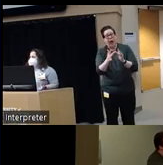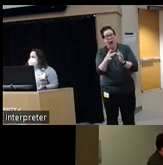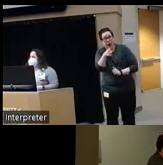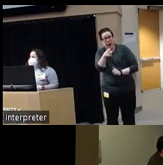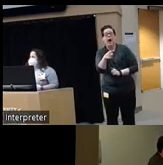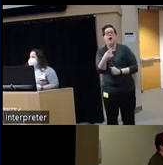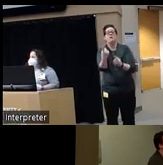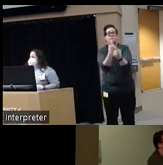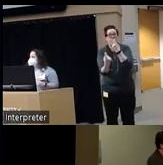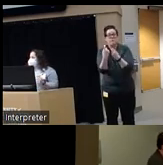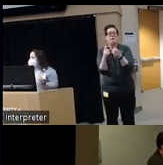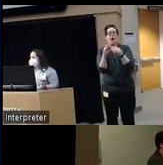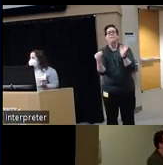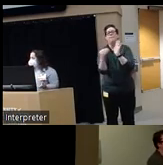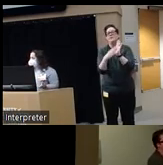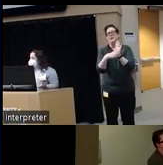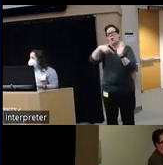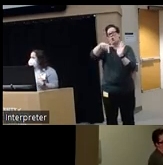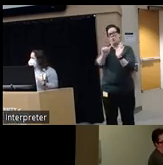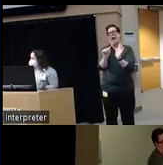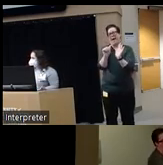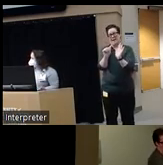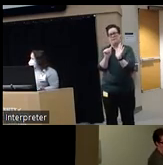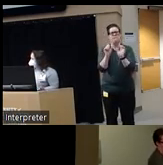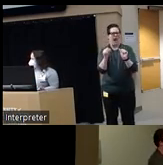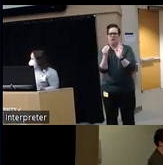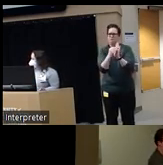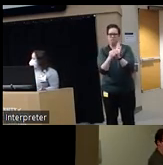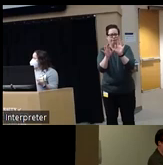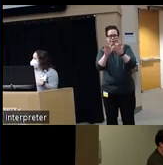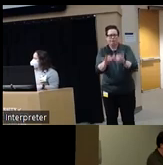in the Q&A section and you can put those there throughout the course of the session if you're